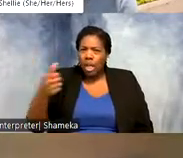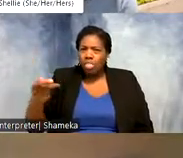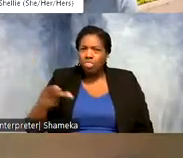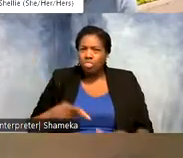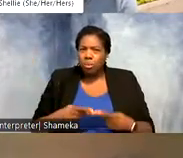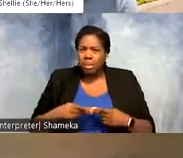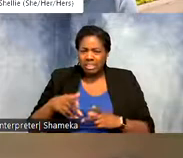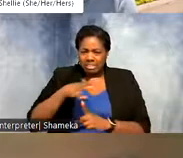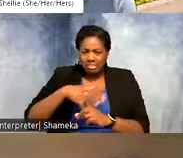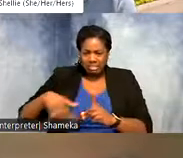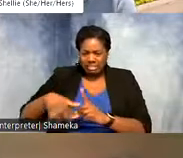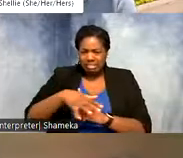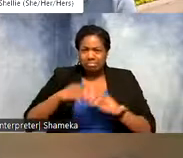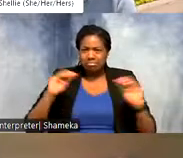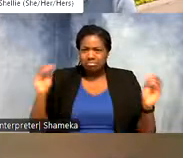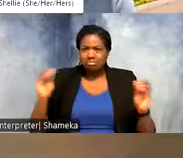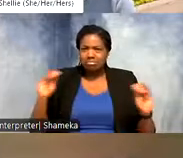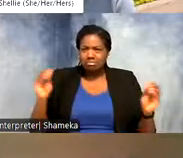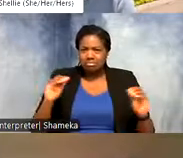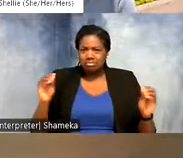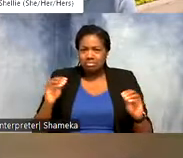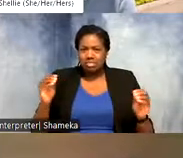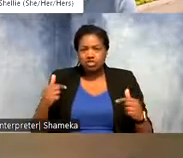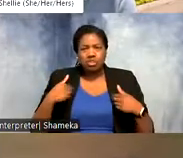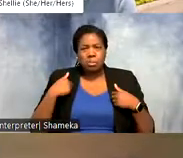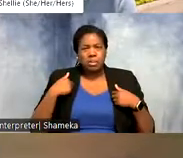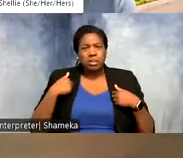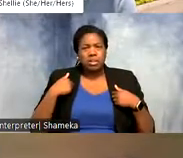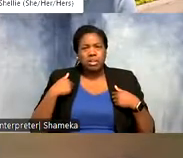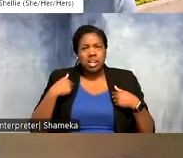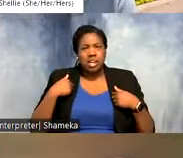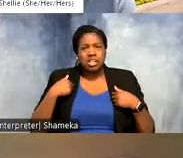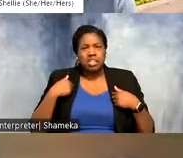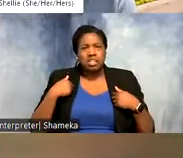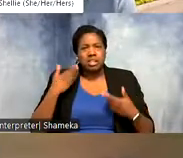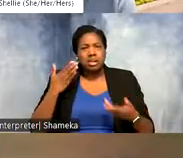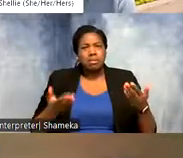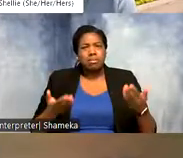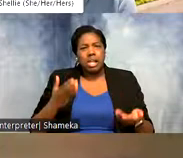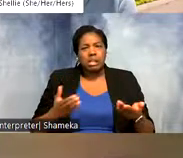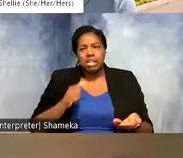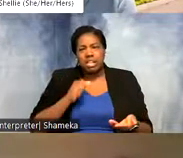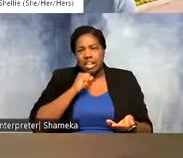it and that's what, to me I would say hmm that might not be a real location. That